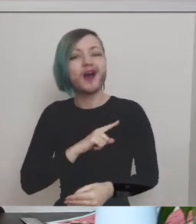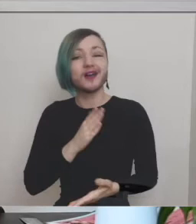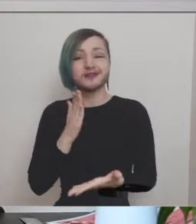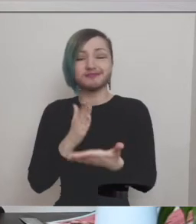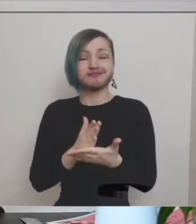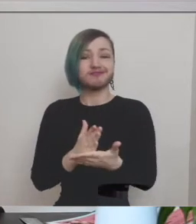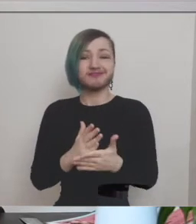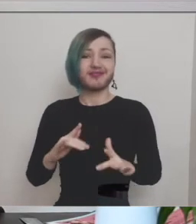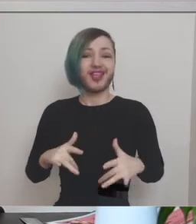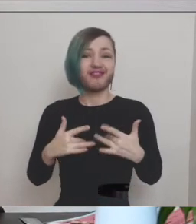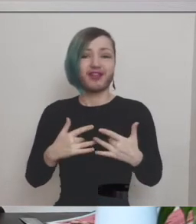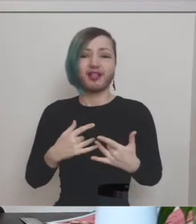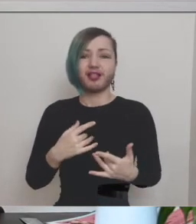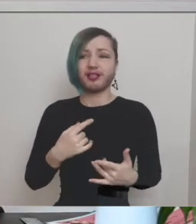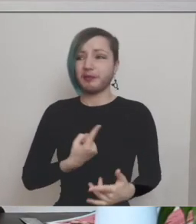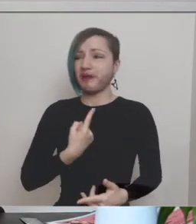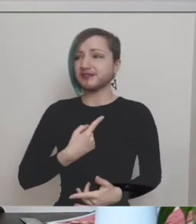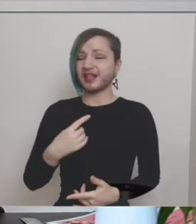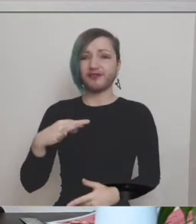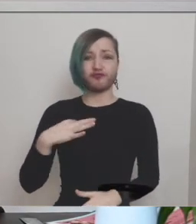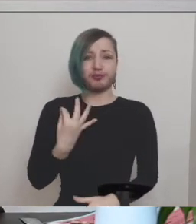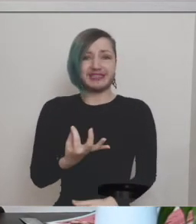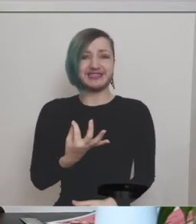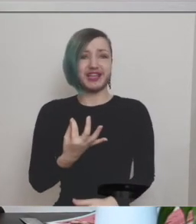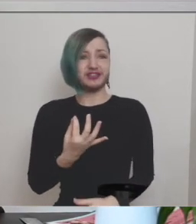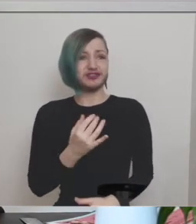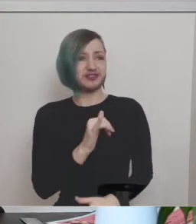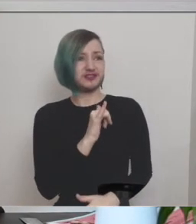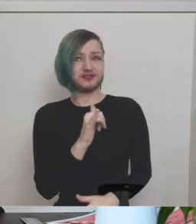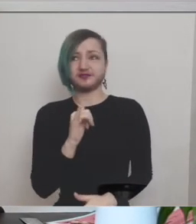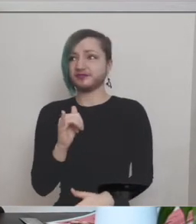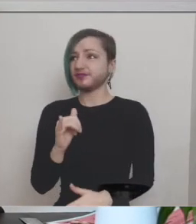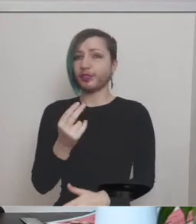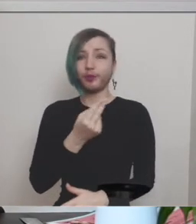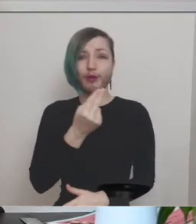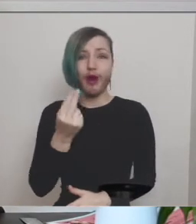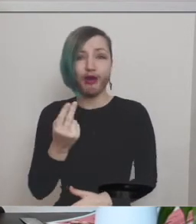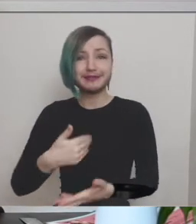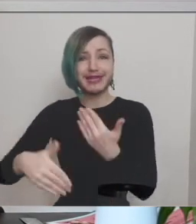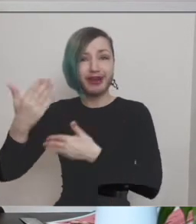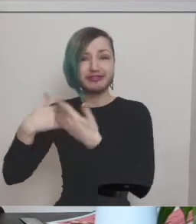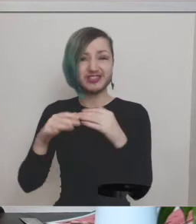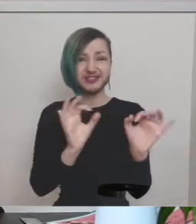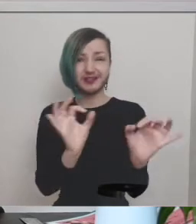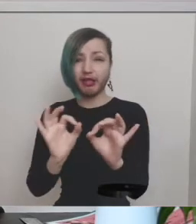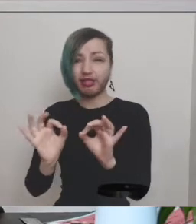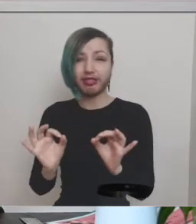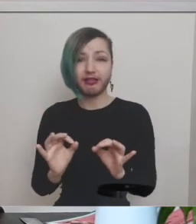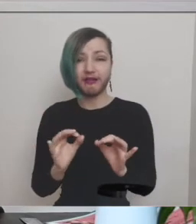I saw myself represented in arts and heritage I didn't see myself represented back at me when I